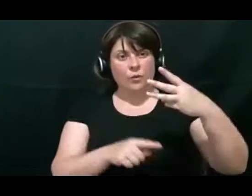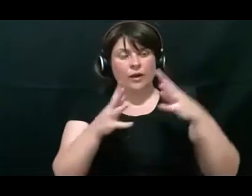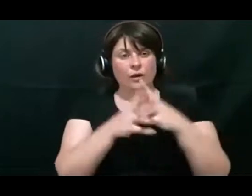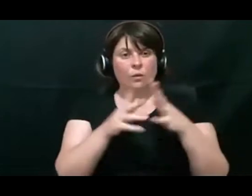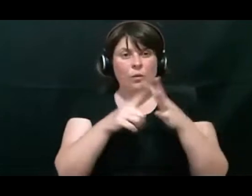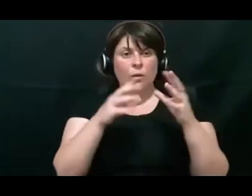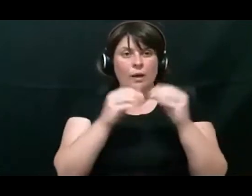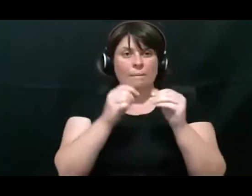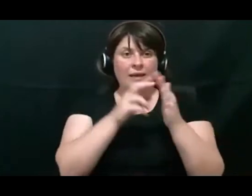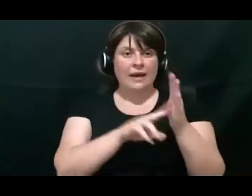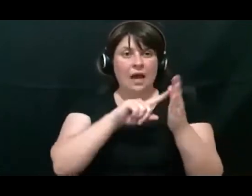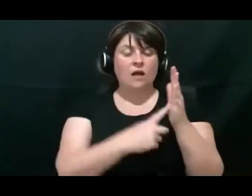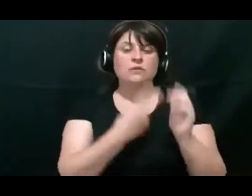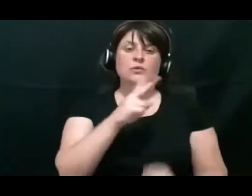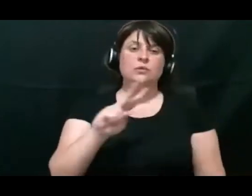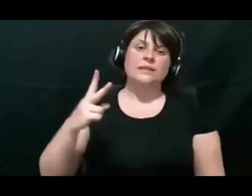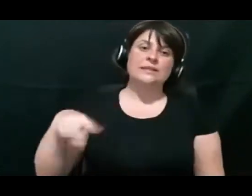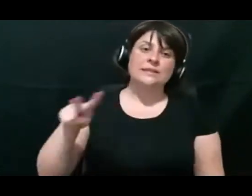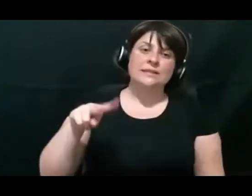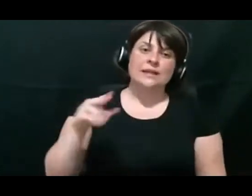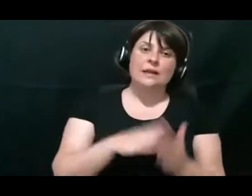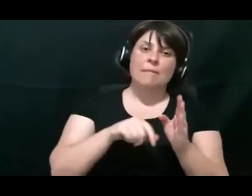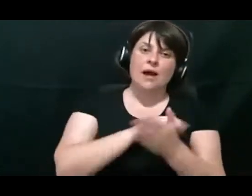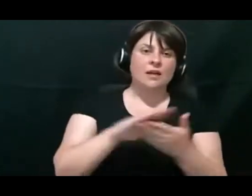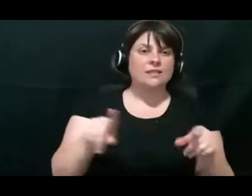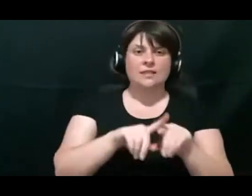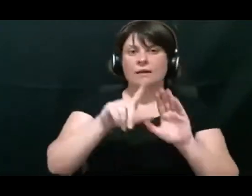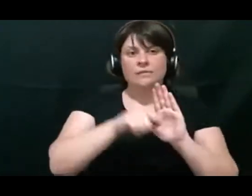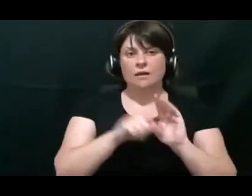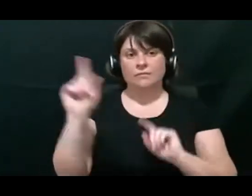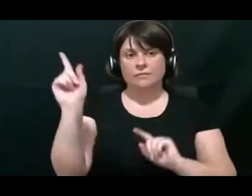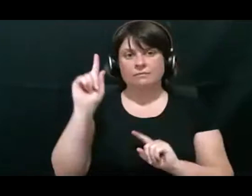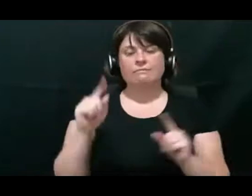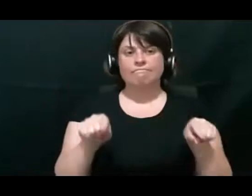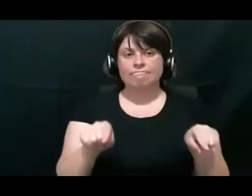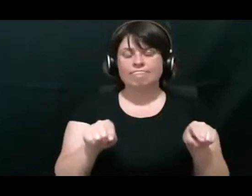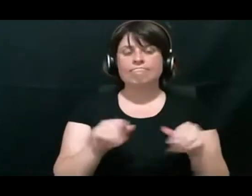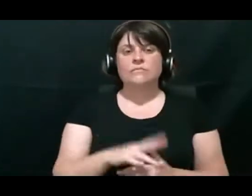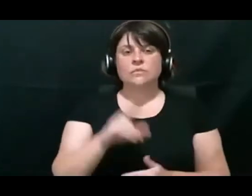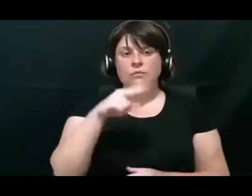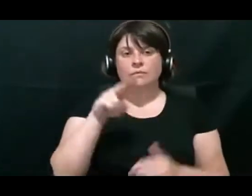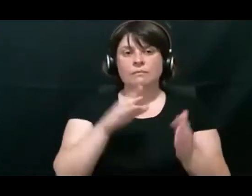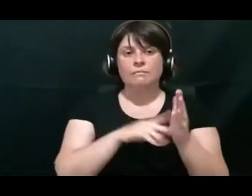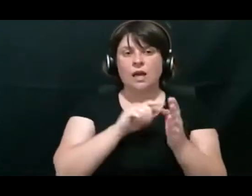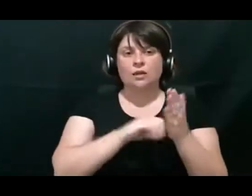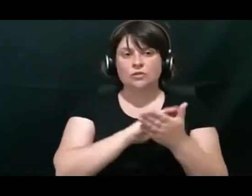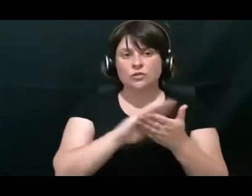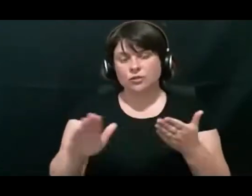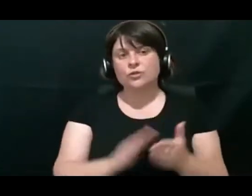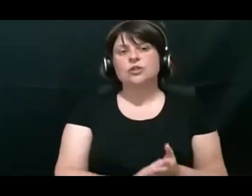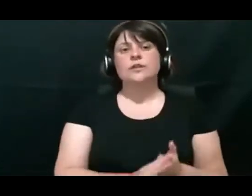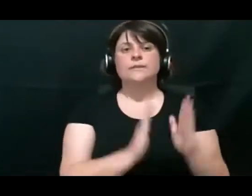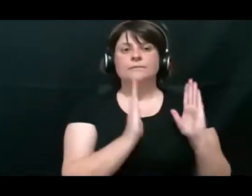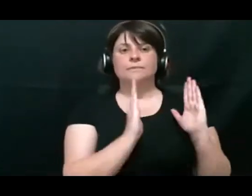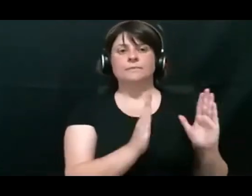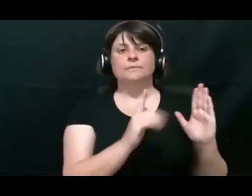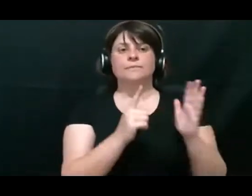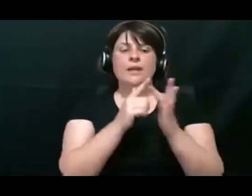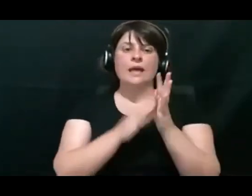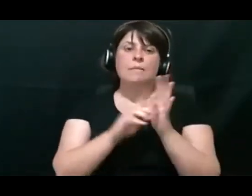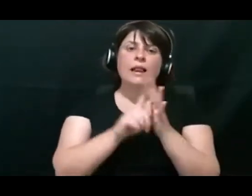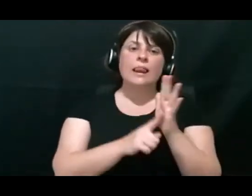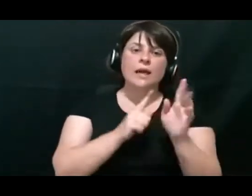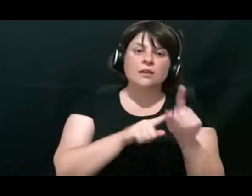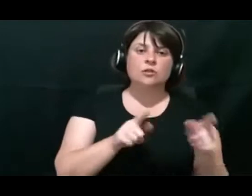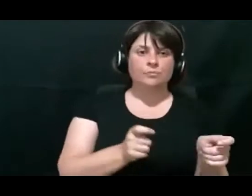So on the 22nd of March at the same time of day, Emily will be conducting the introduction